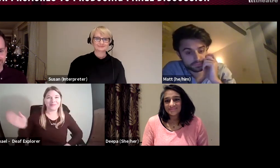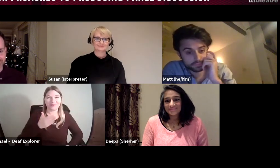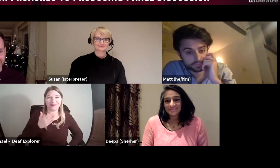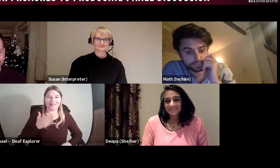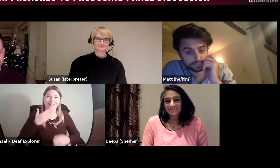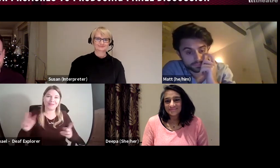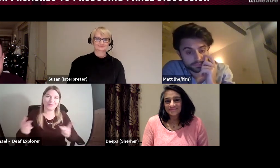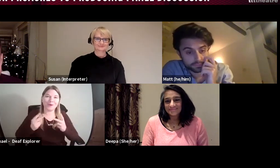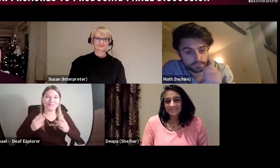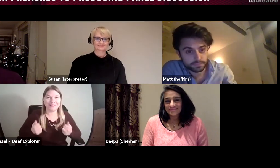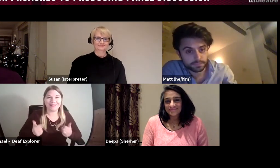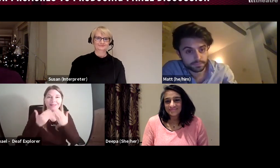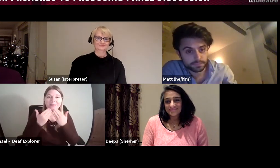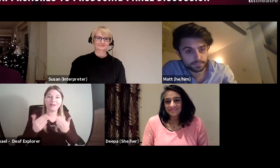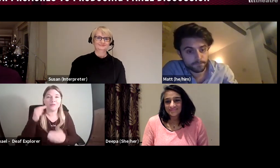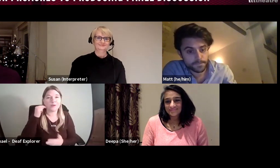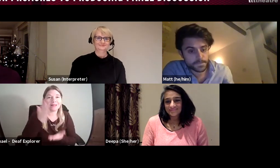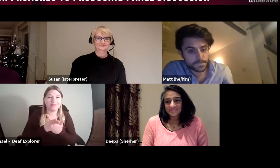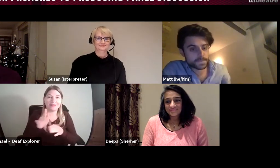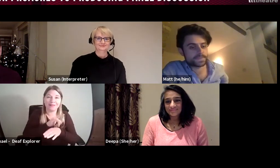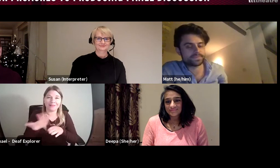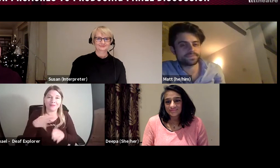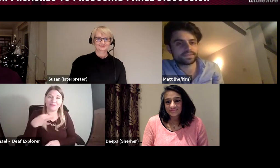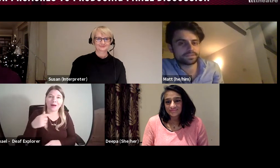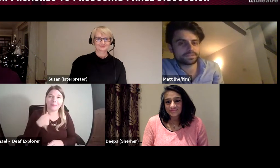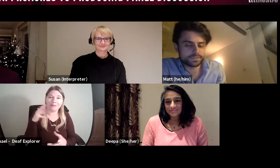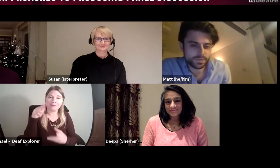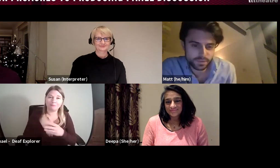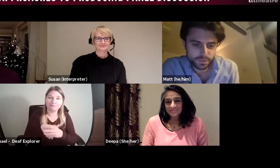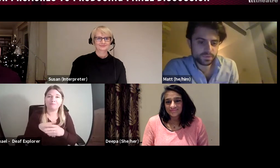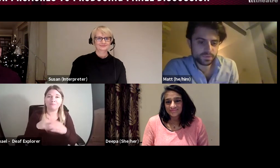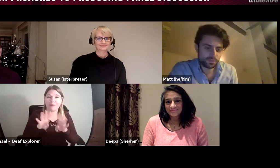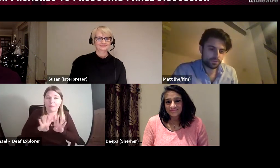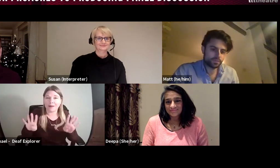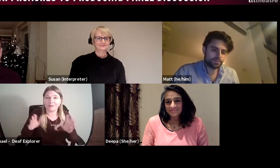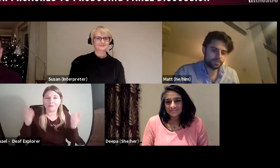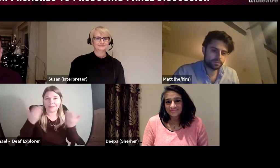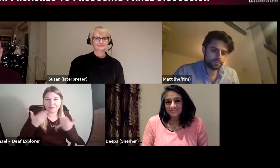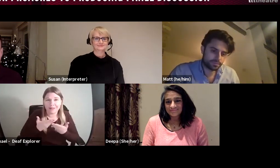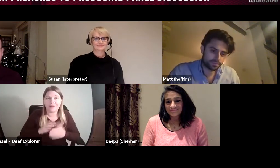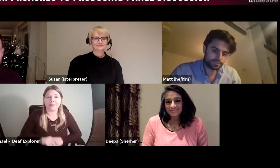Hello everybody, thank you for watching and thank you to Deafinitely Theatre for asking